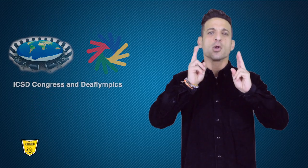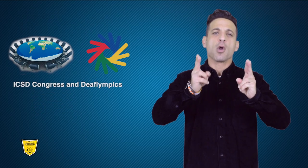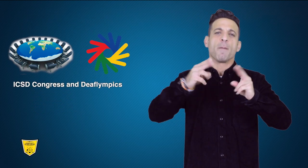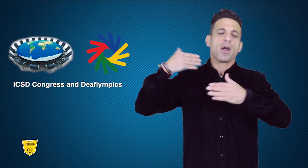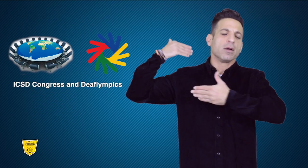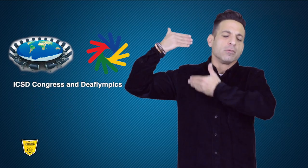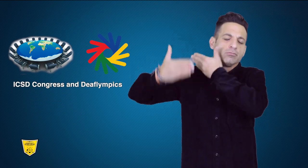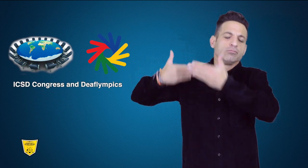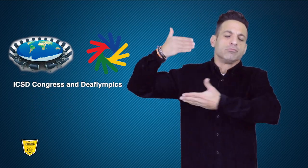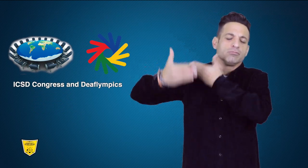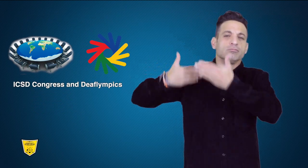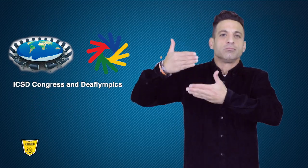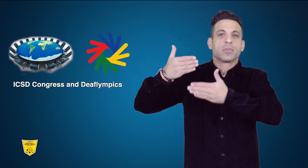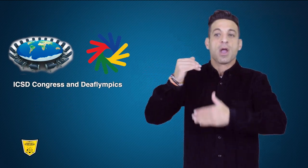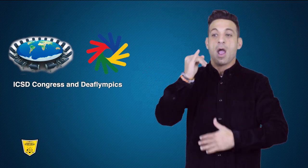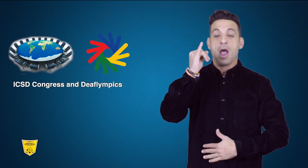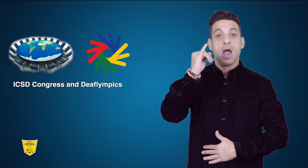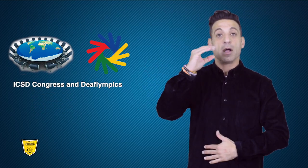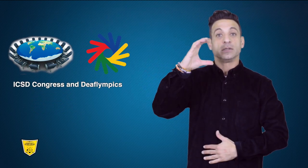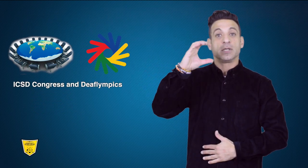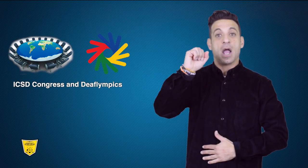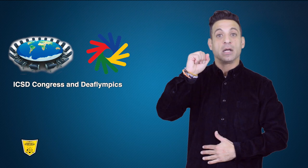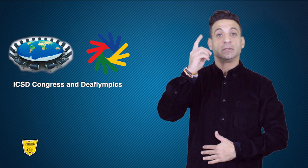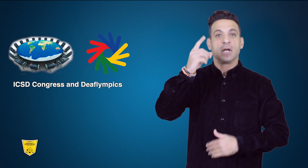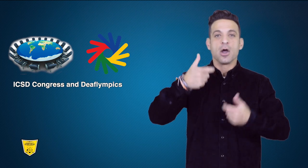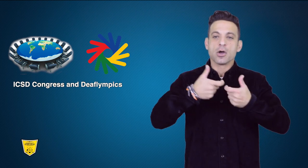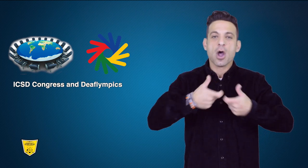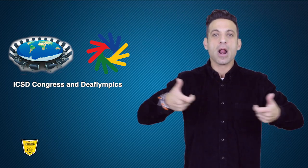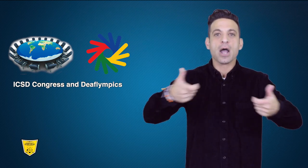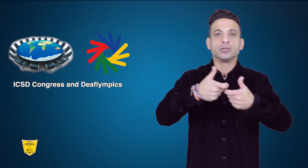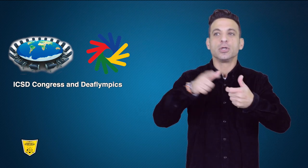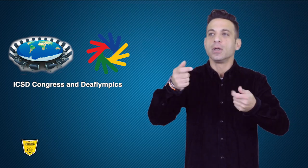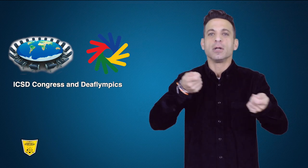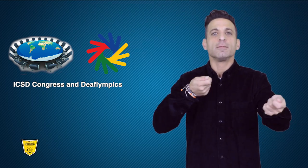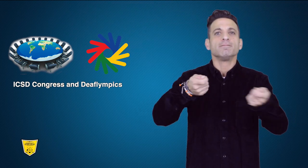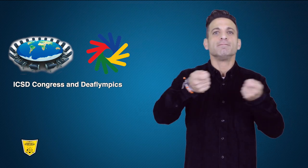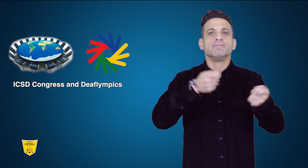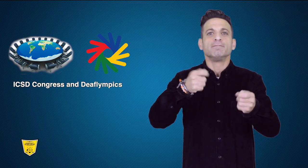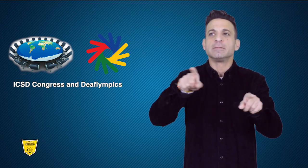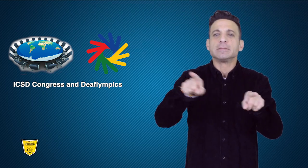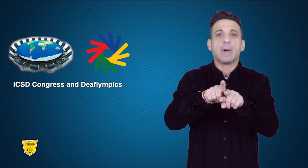Traditionally the ICSD Congress is held at the same location